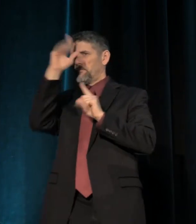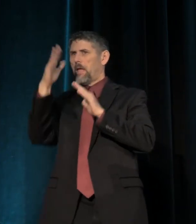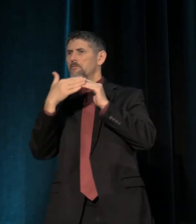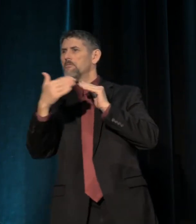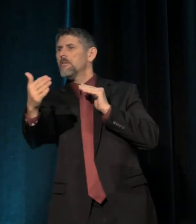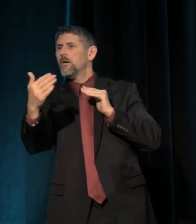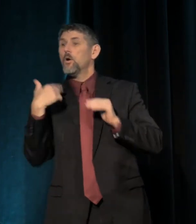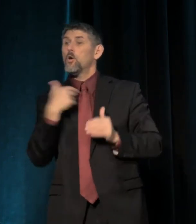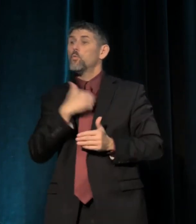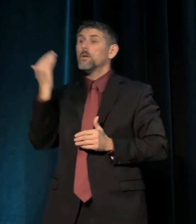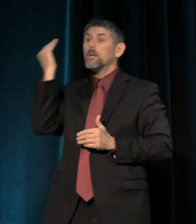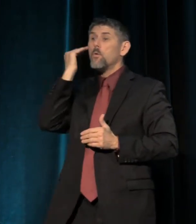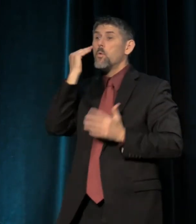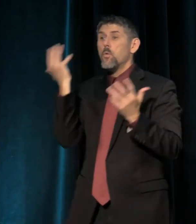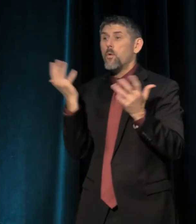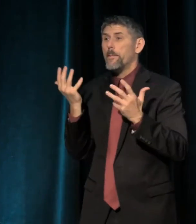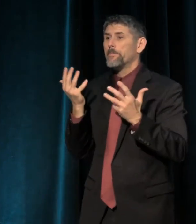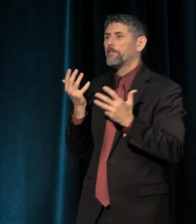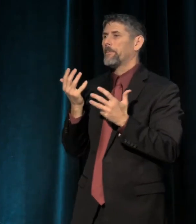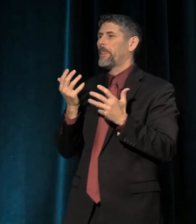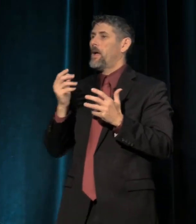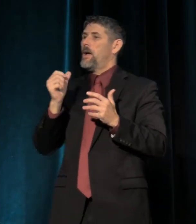What we know is that a non-hispanic black male